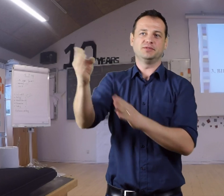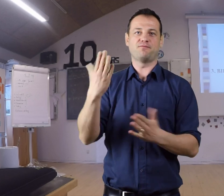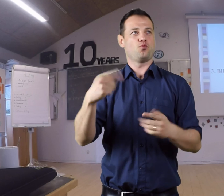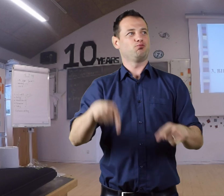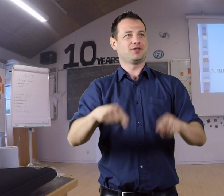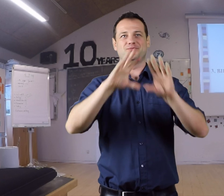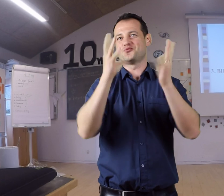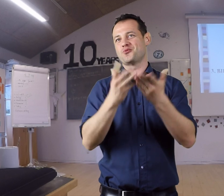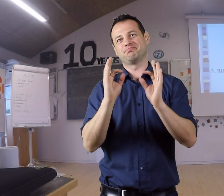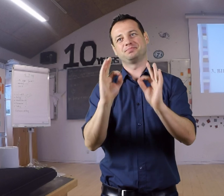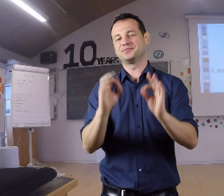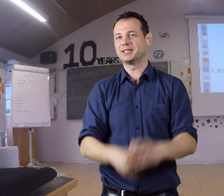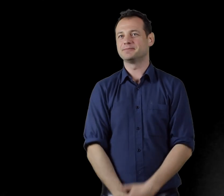In this world, that would be great.